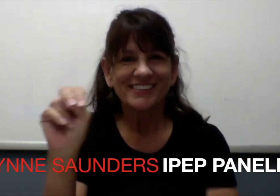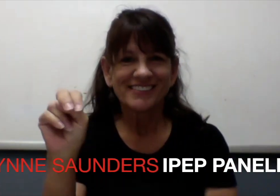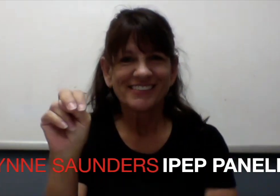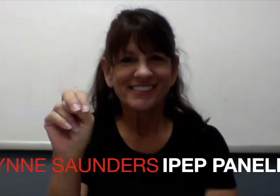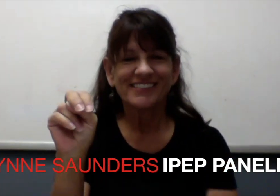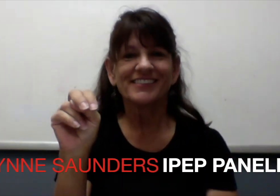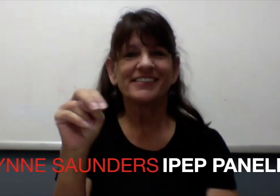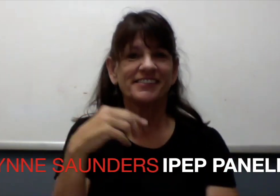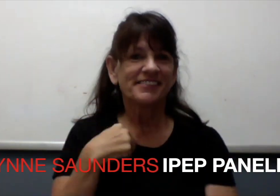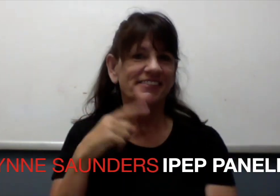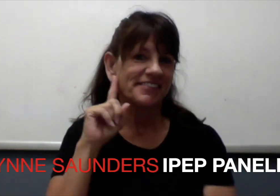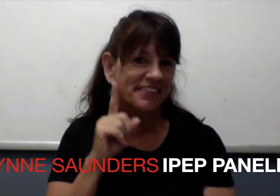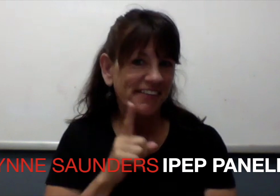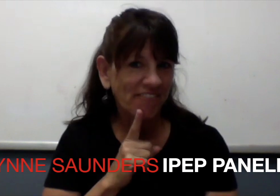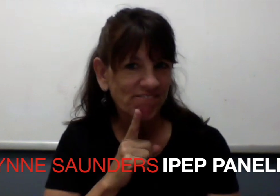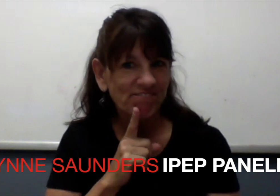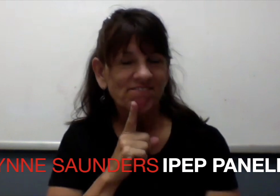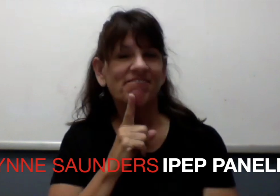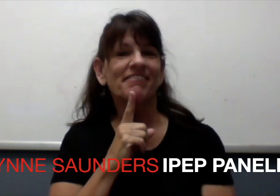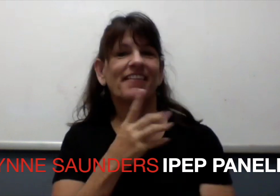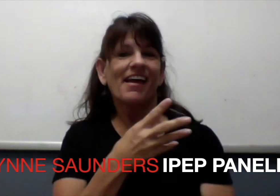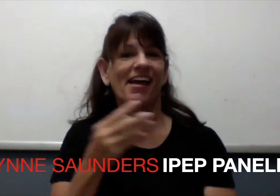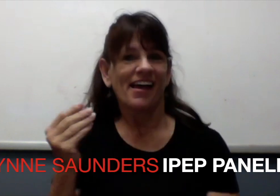Hello, I'm Delynn. I'm deaf from a deaf family,